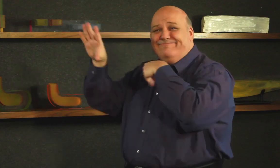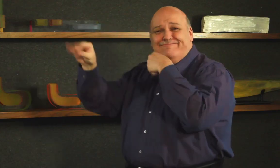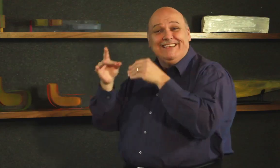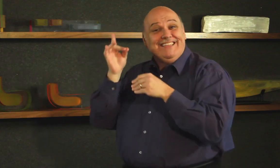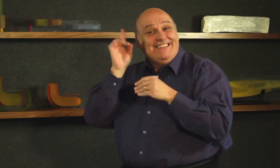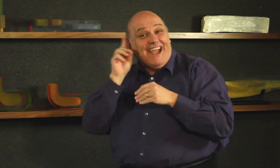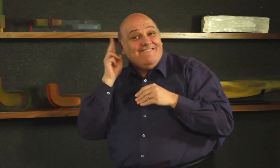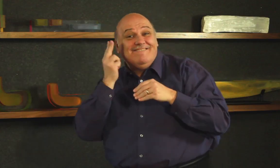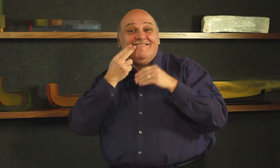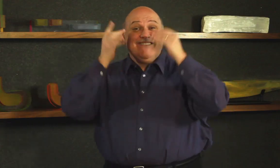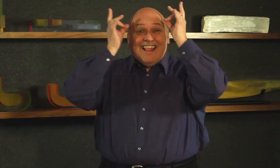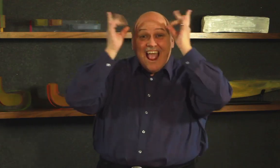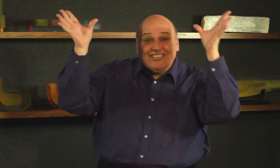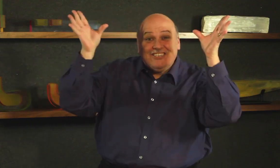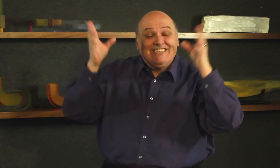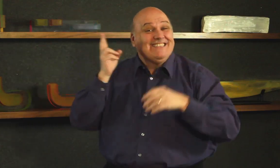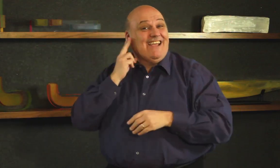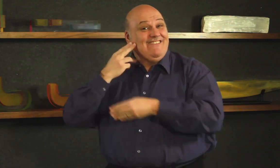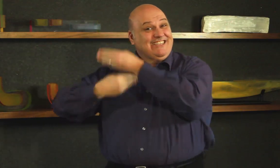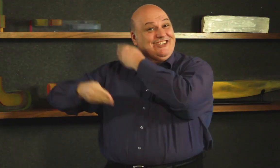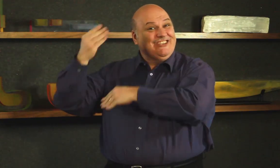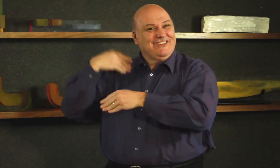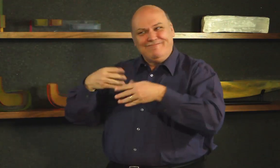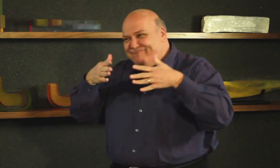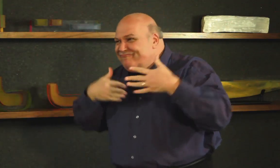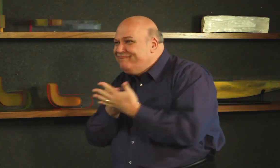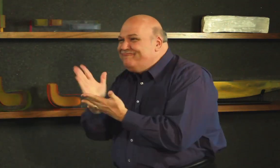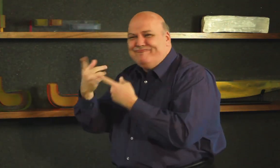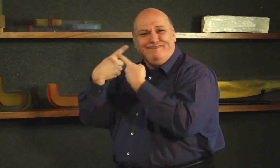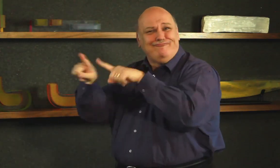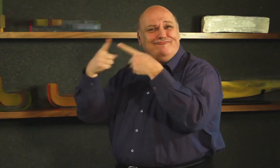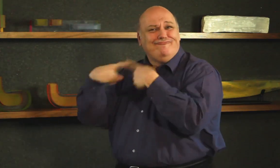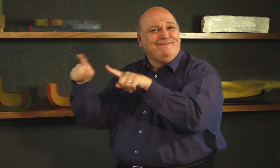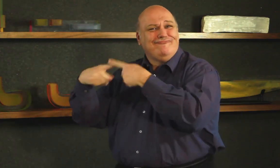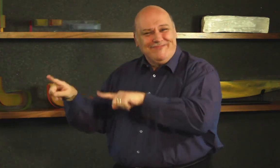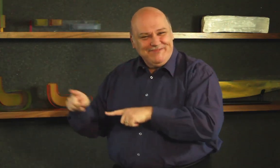to share especially when we have this opportunity to talk about Deaf People and Deaf Culture!